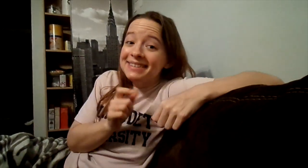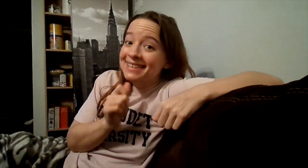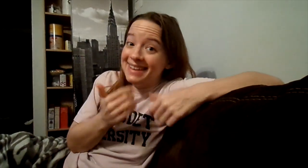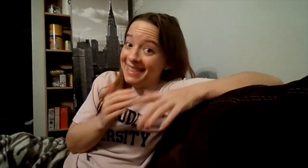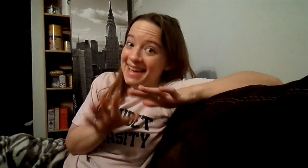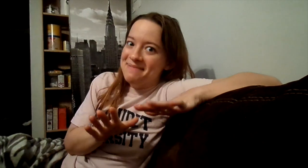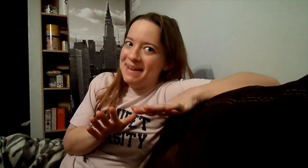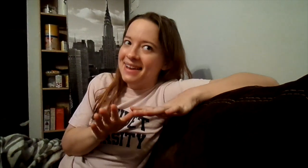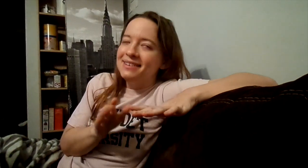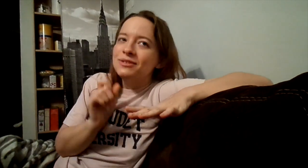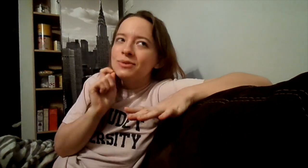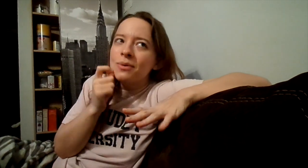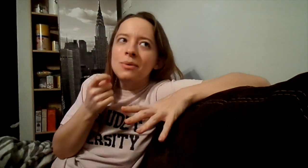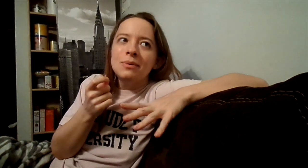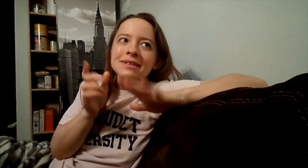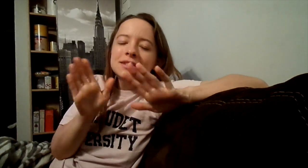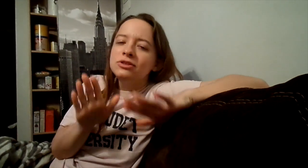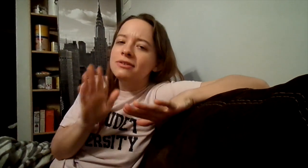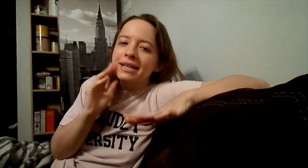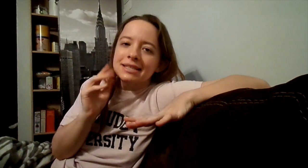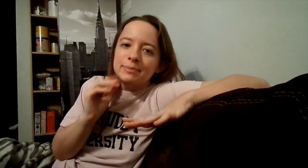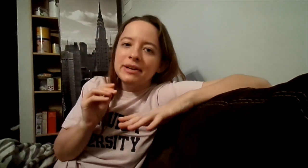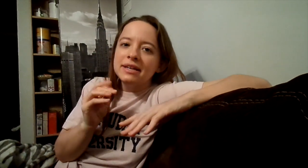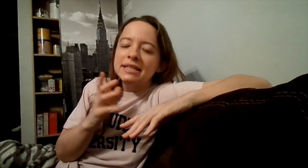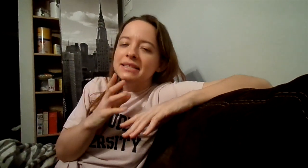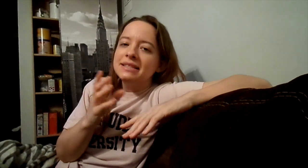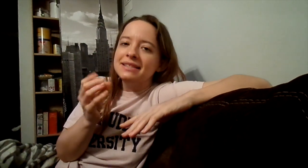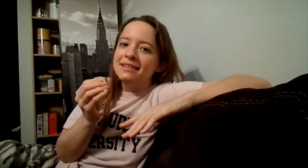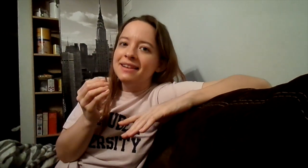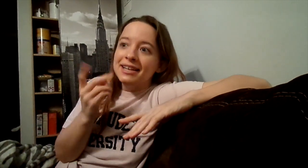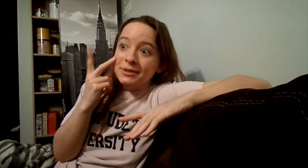really not that bad and it's so cool. It's such a great experience and